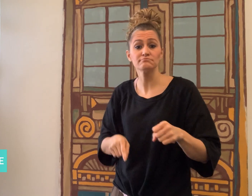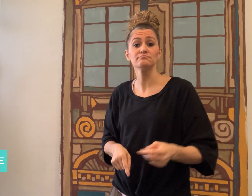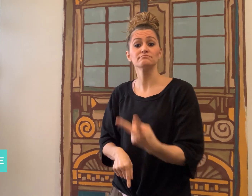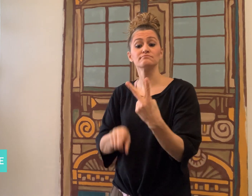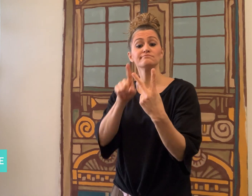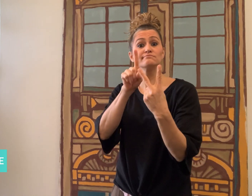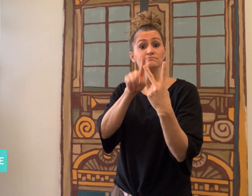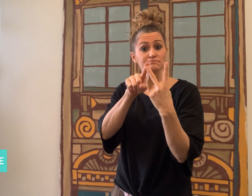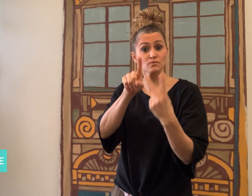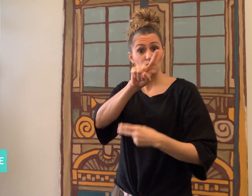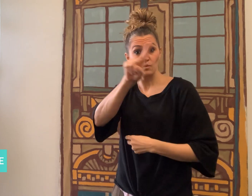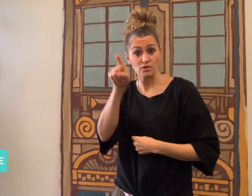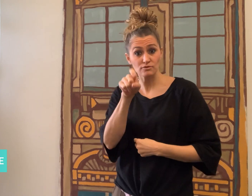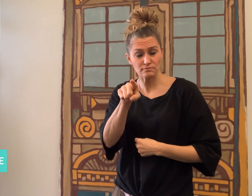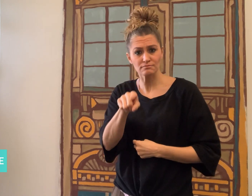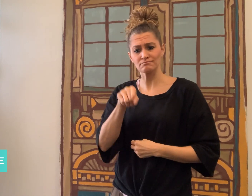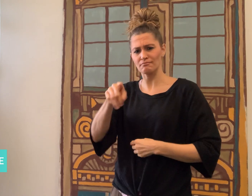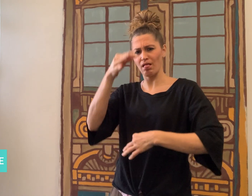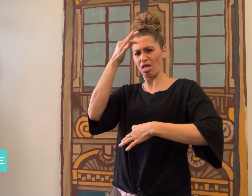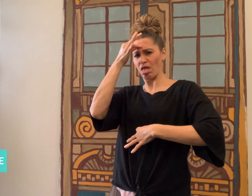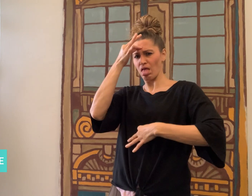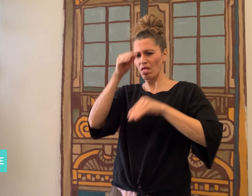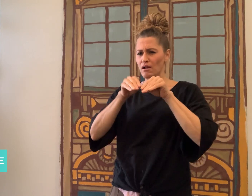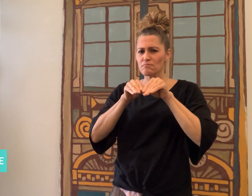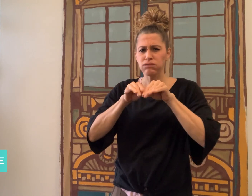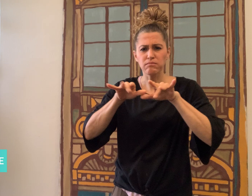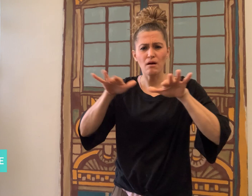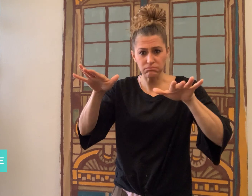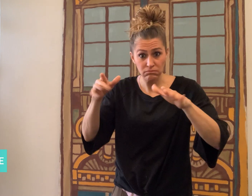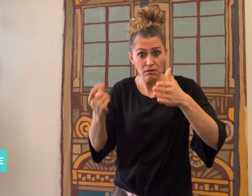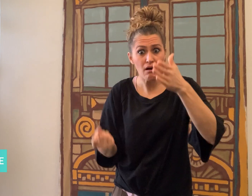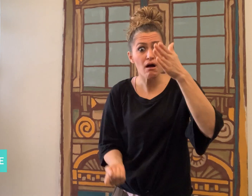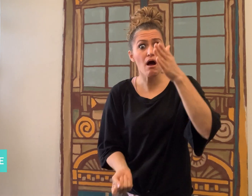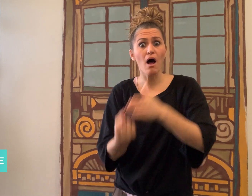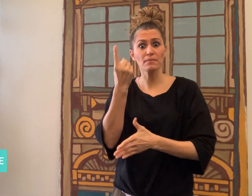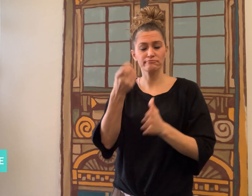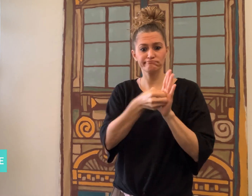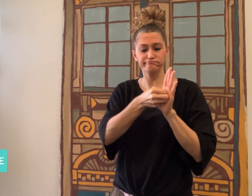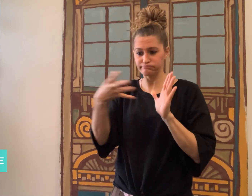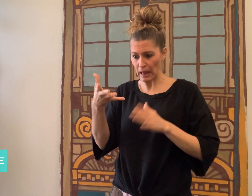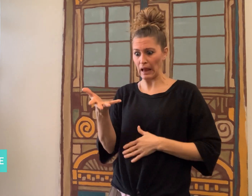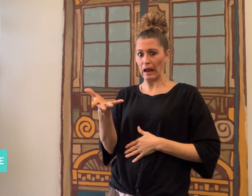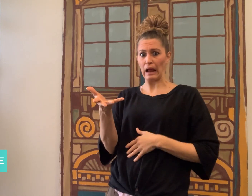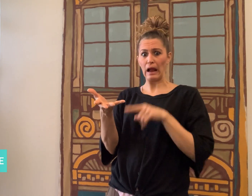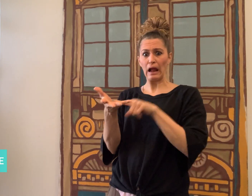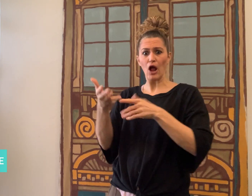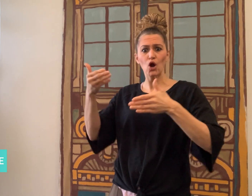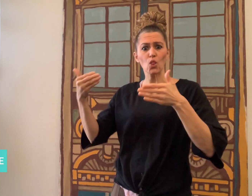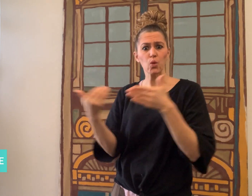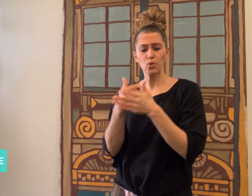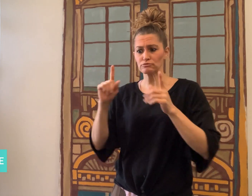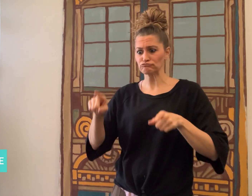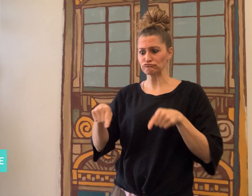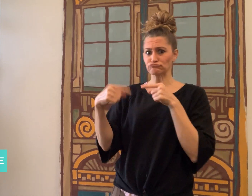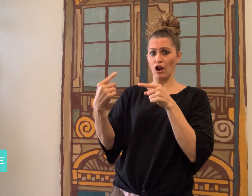what new challenges did the pandemic pose,